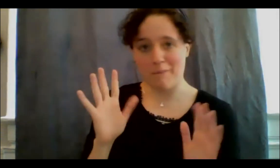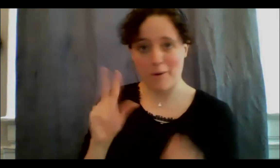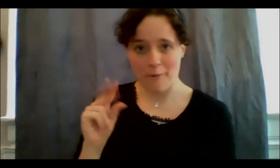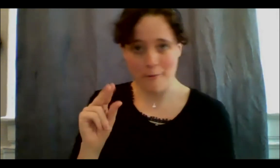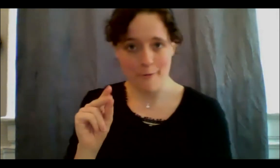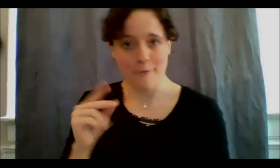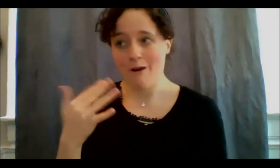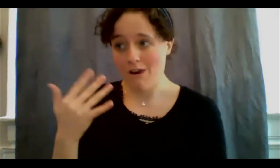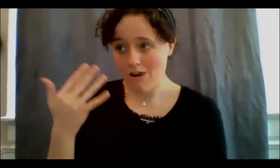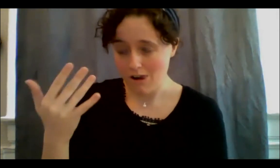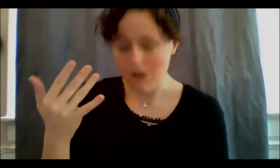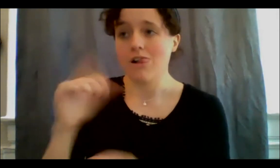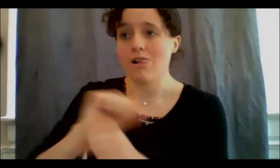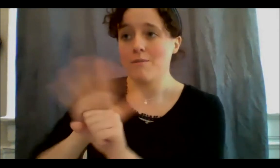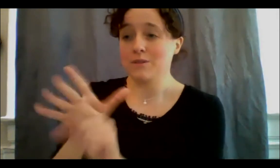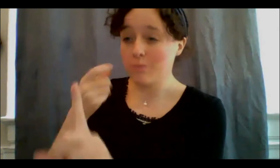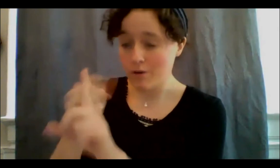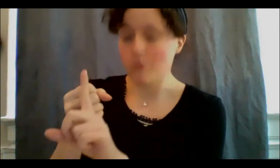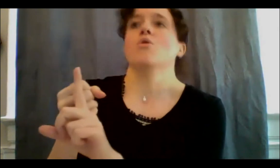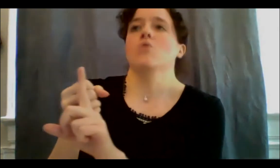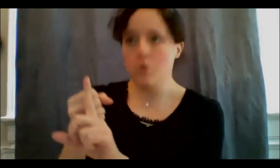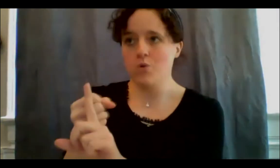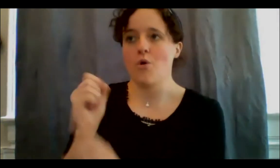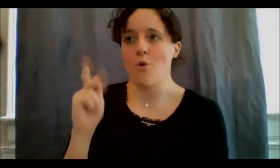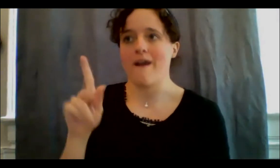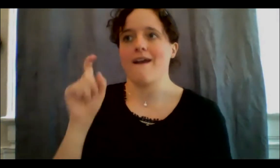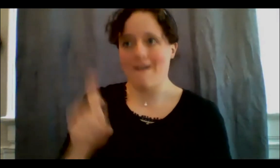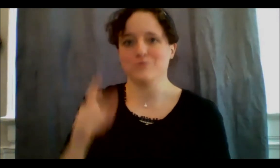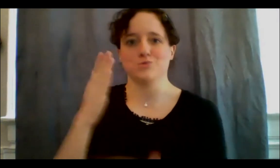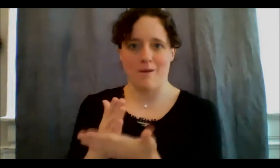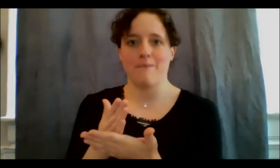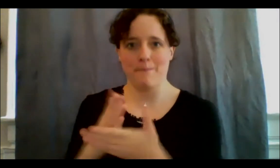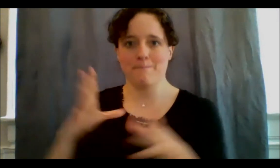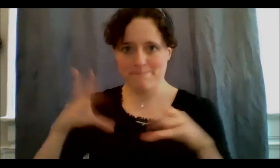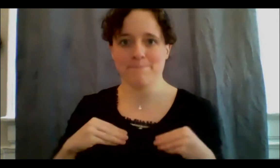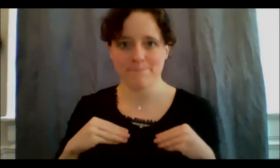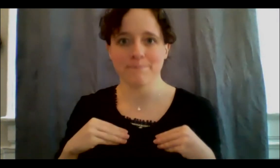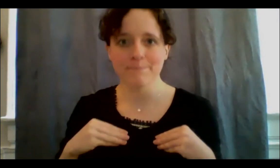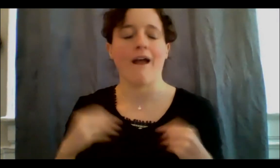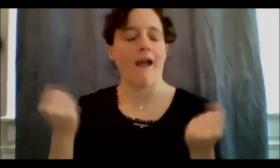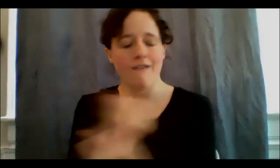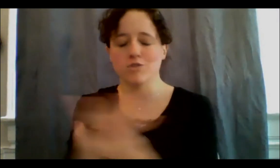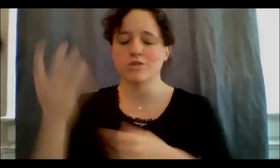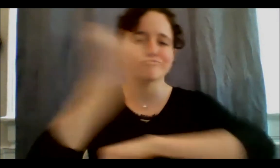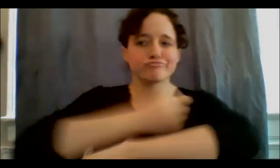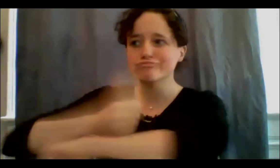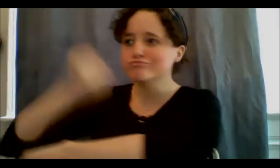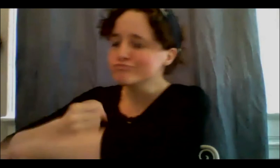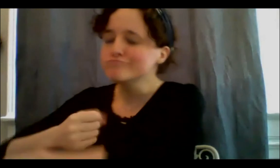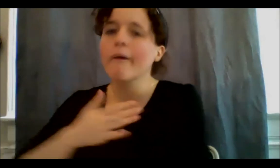'cause my hand was forced basically, everything was shutting down, I wasn't able to finish the workshop I was doing, or plan for some of the other projects in